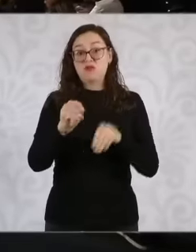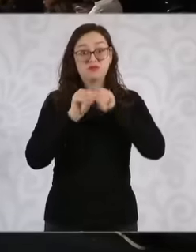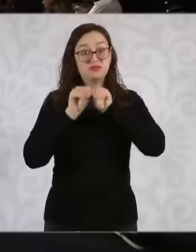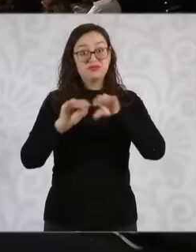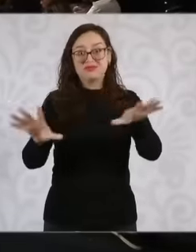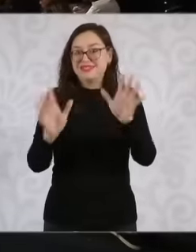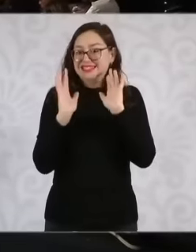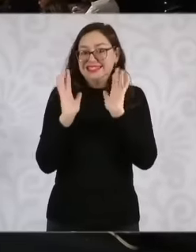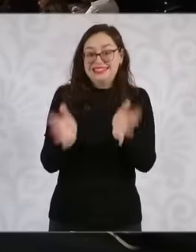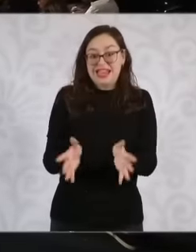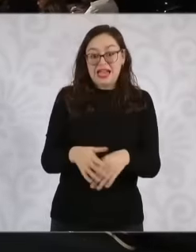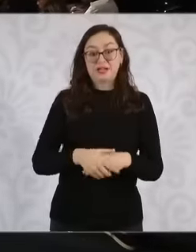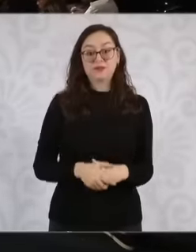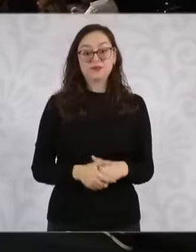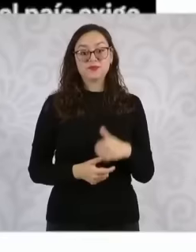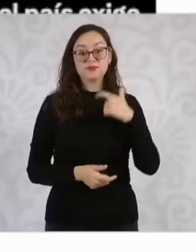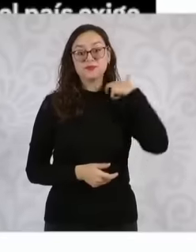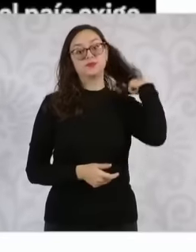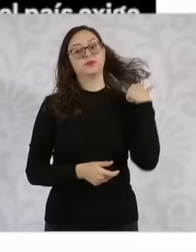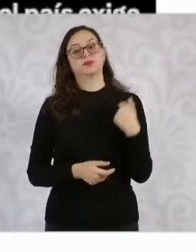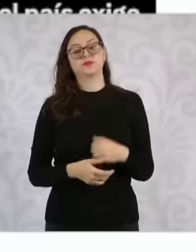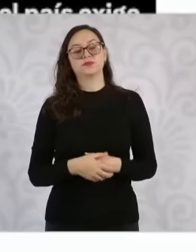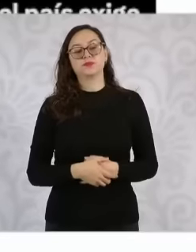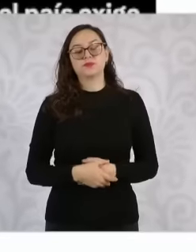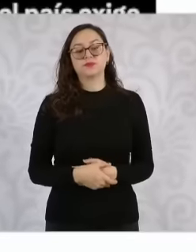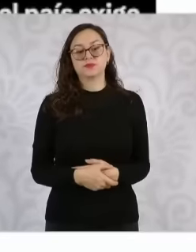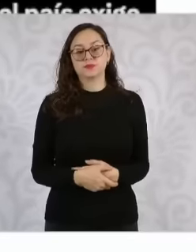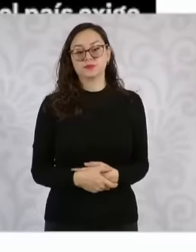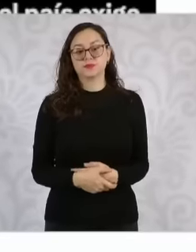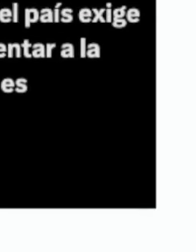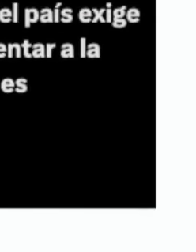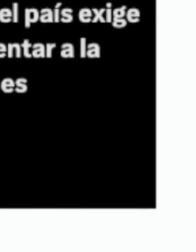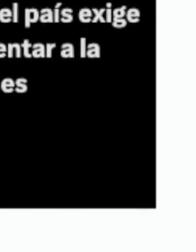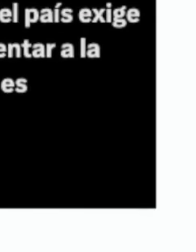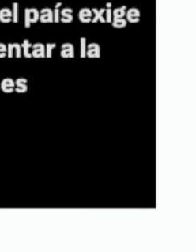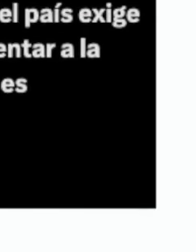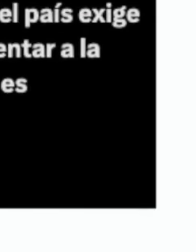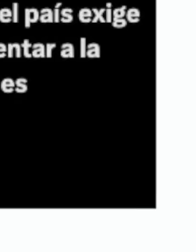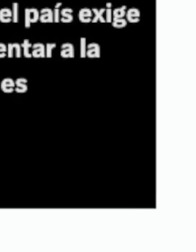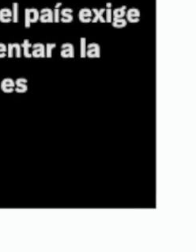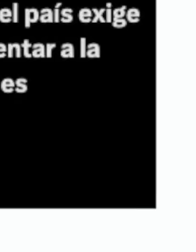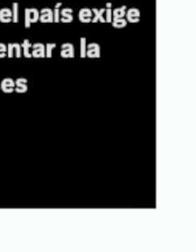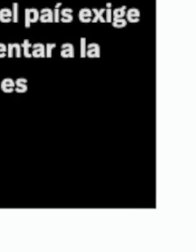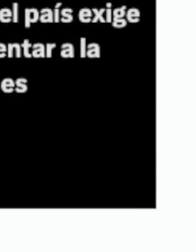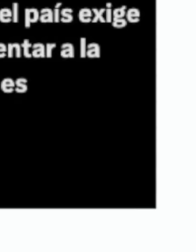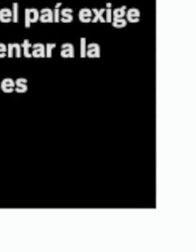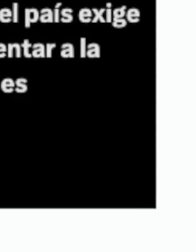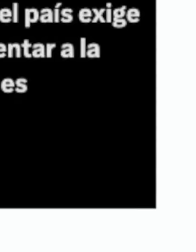it was known what was going to happen with the qualified majority in congress and it happened at the time